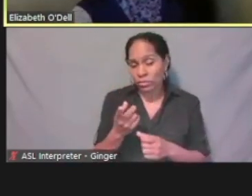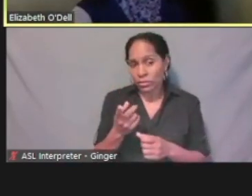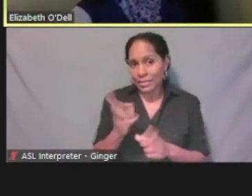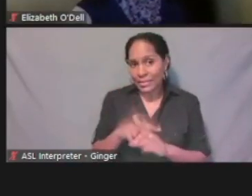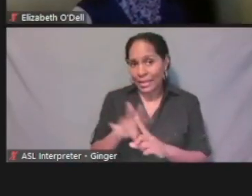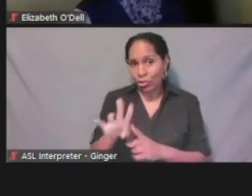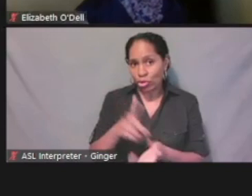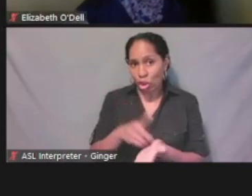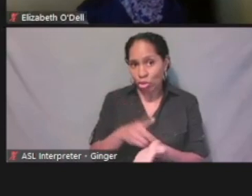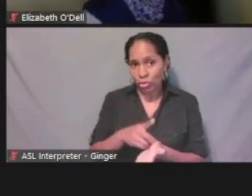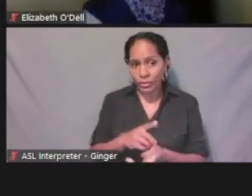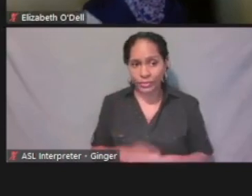Great, thanks, Liz.